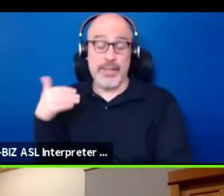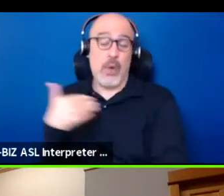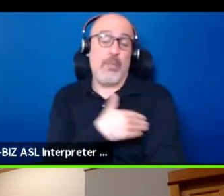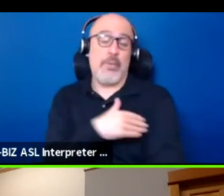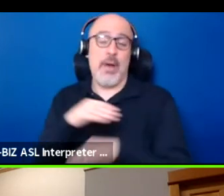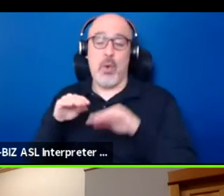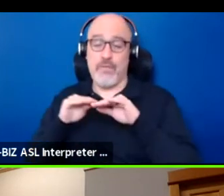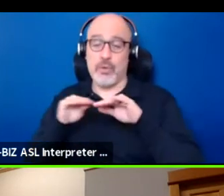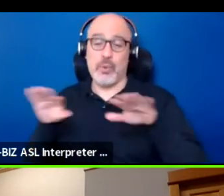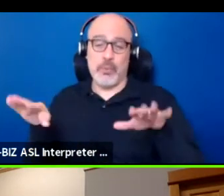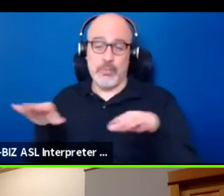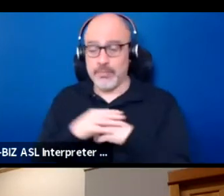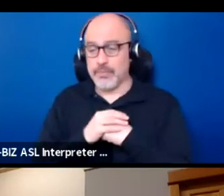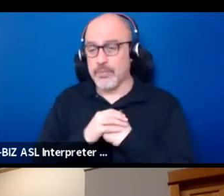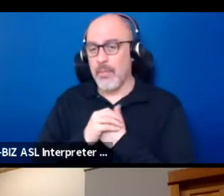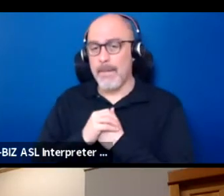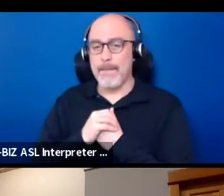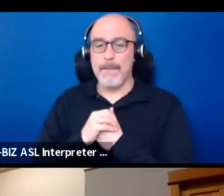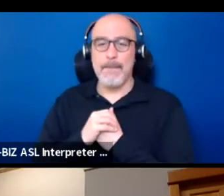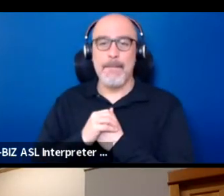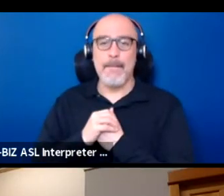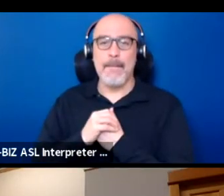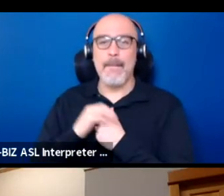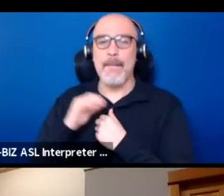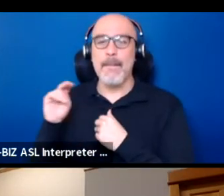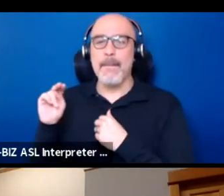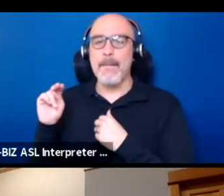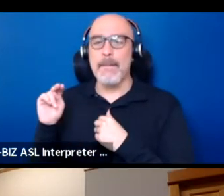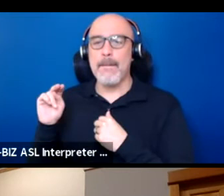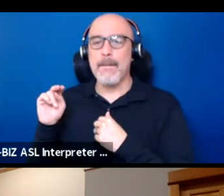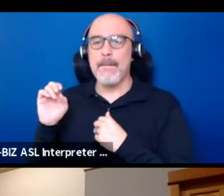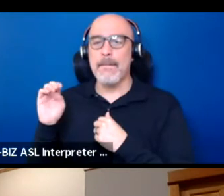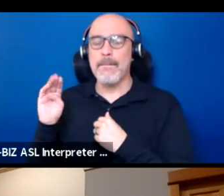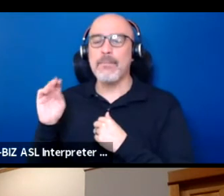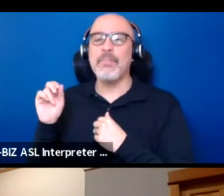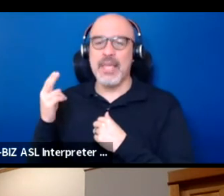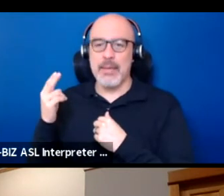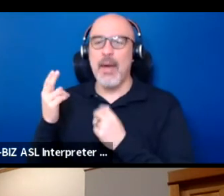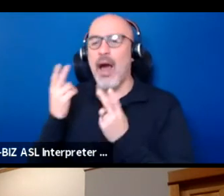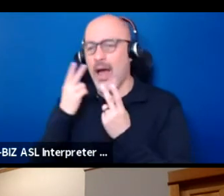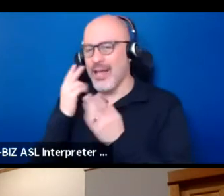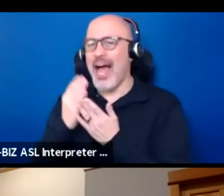Yeah. There are some questions I see now. I love that.